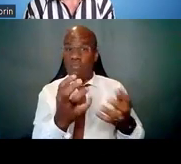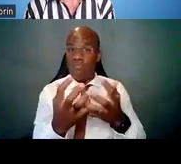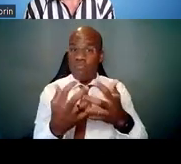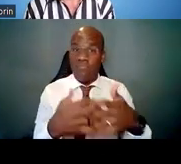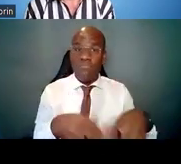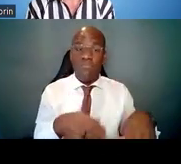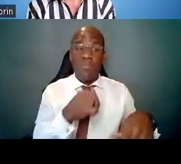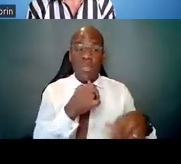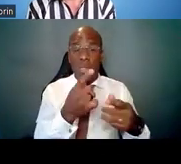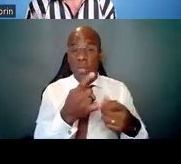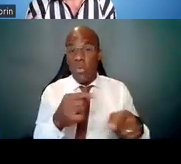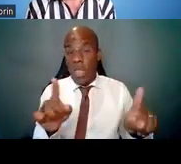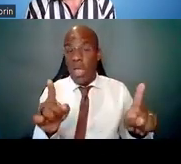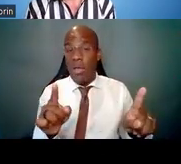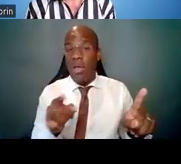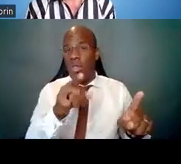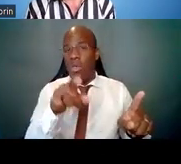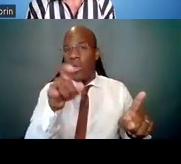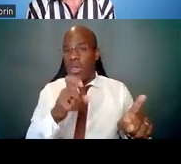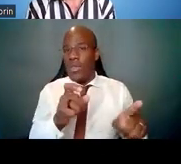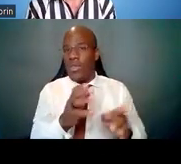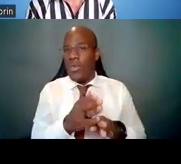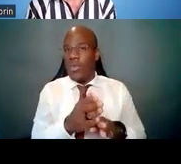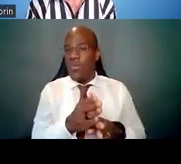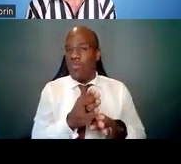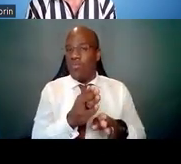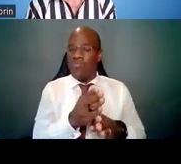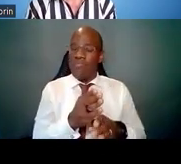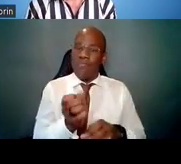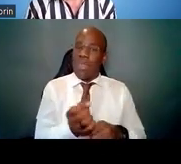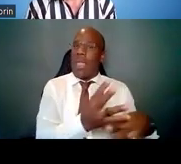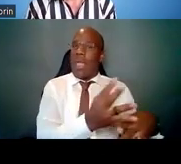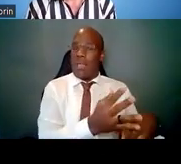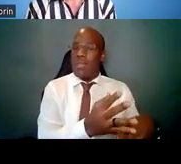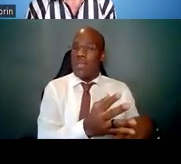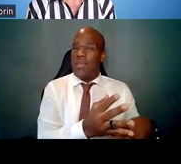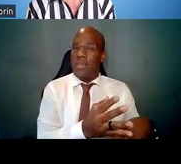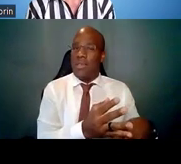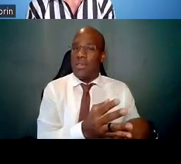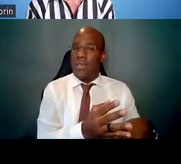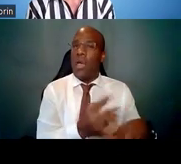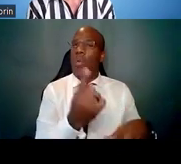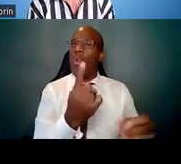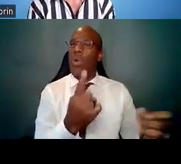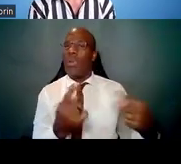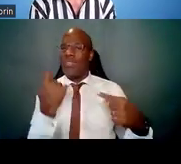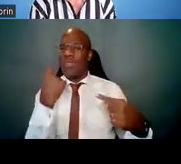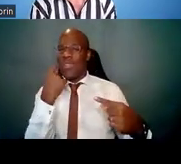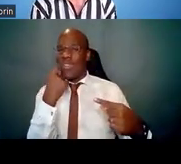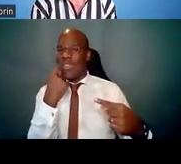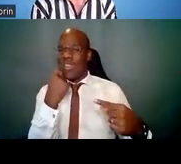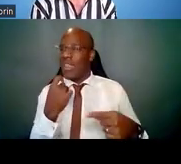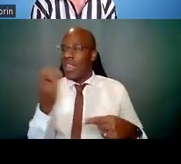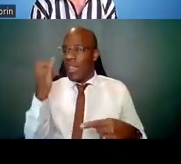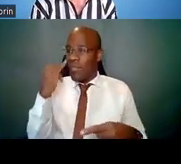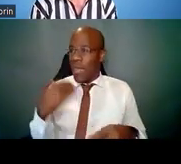and A, is, what if I have a poor mentor? Hopefully these mentoring contracts, if you've thought enough ahead of time